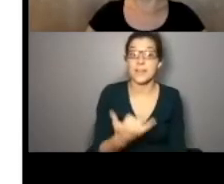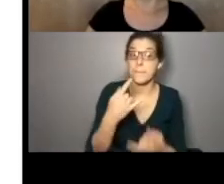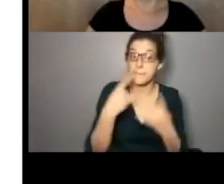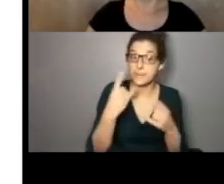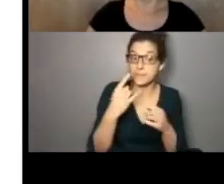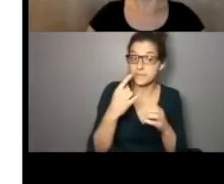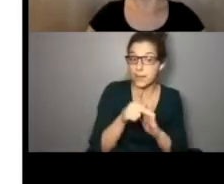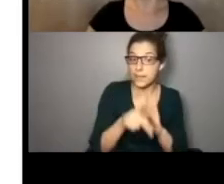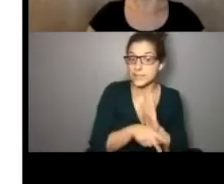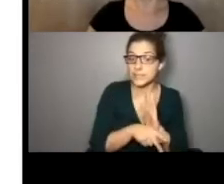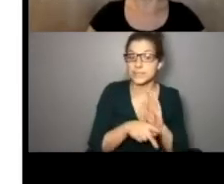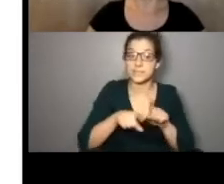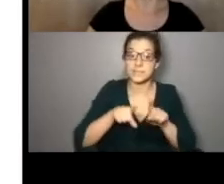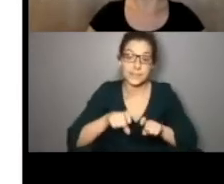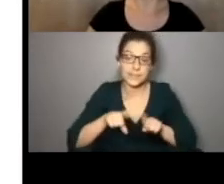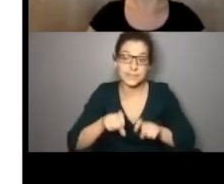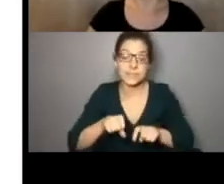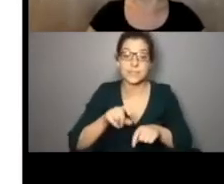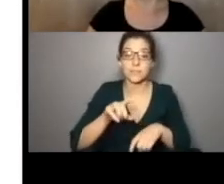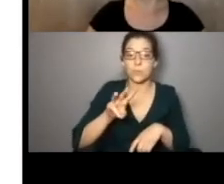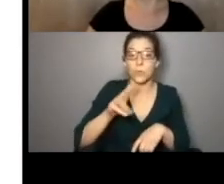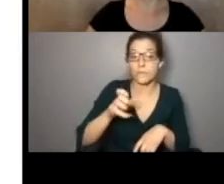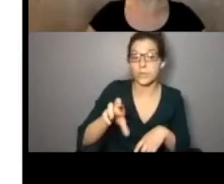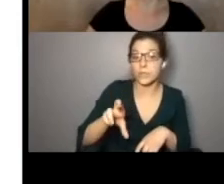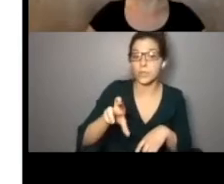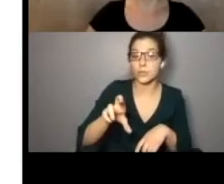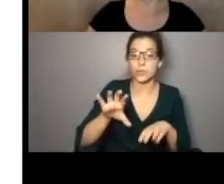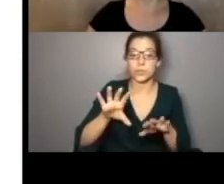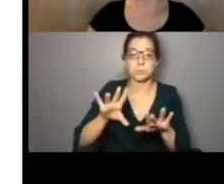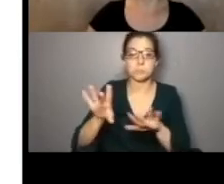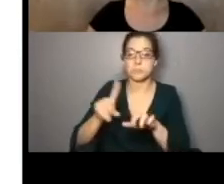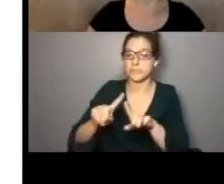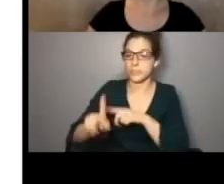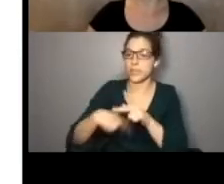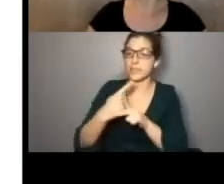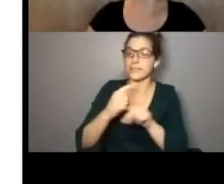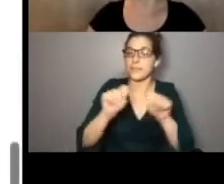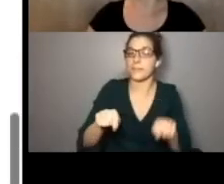Mask policies, testing , waiver, all of the kinds of templates that you